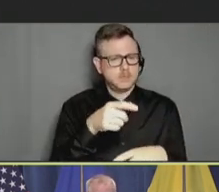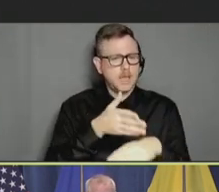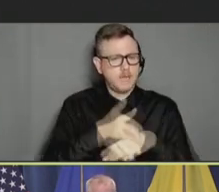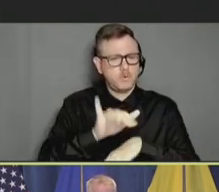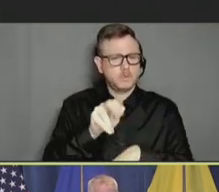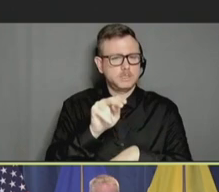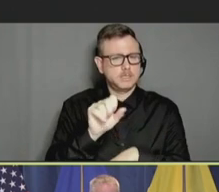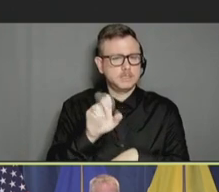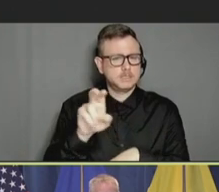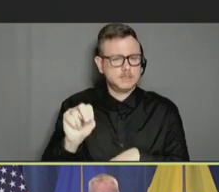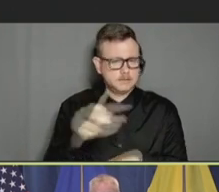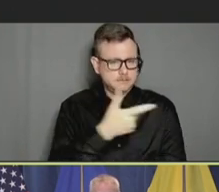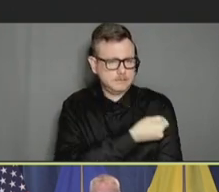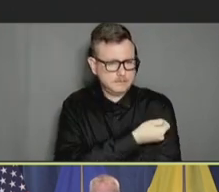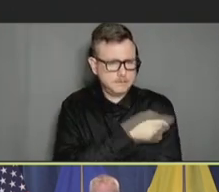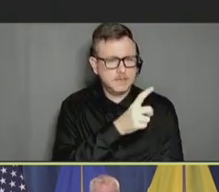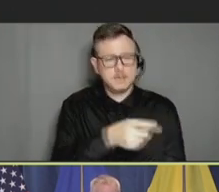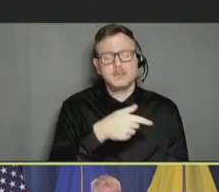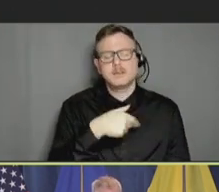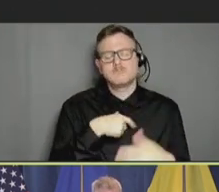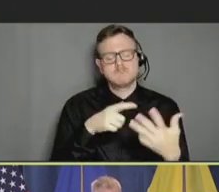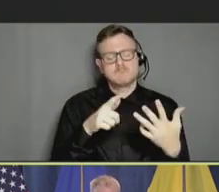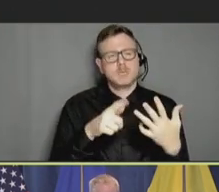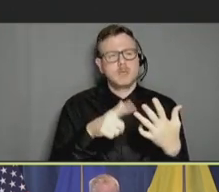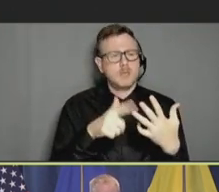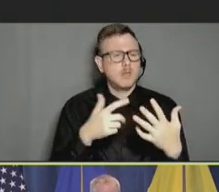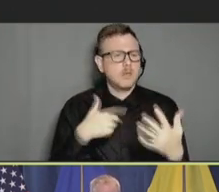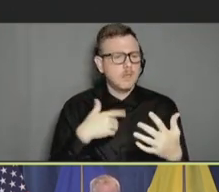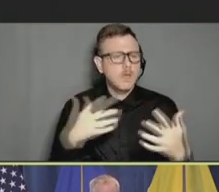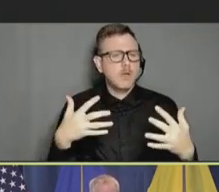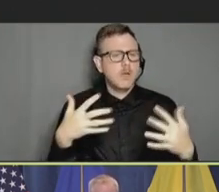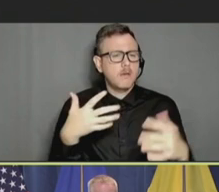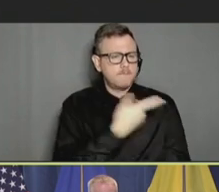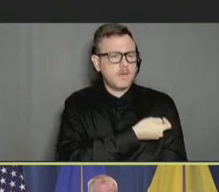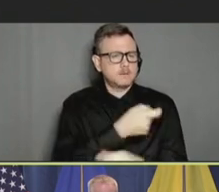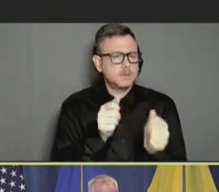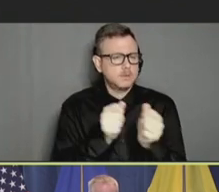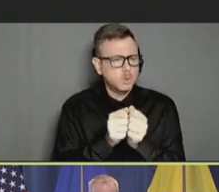discussions around vaccination in pregnancy and reproductive health outcomes. Myocarditis